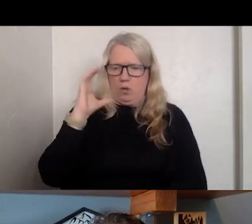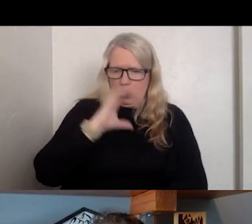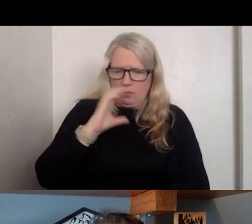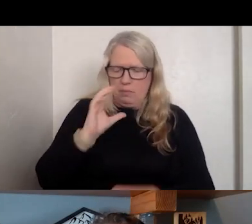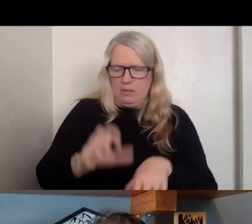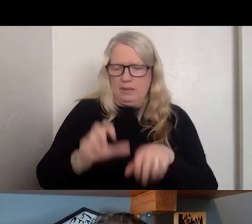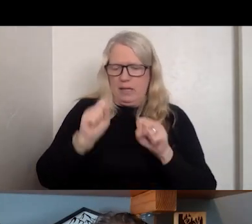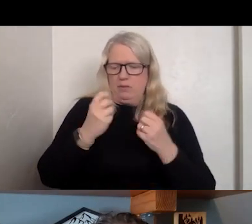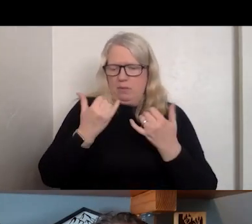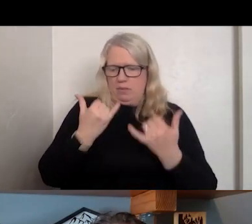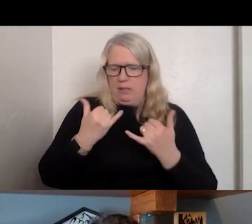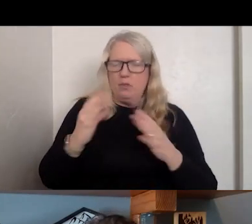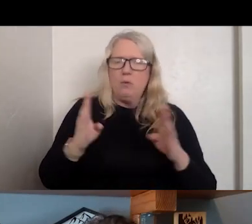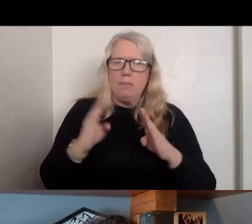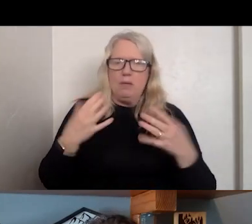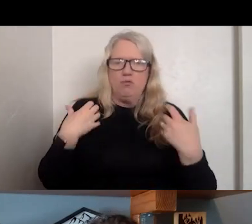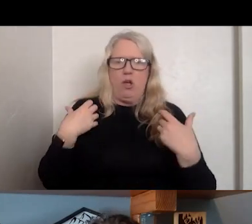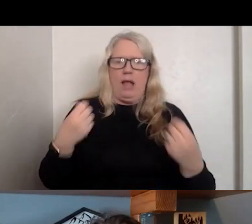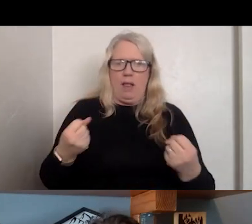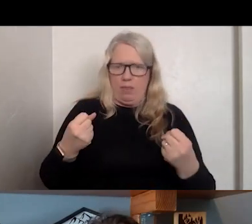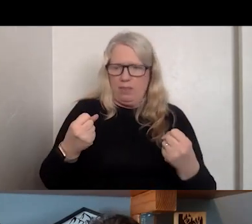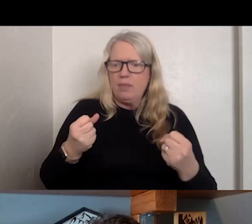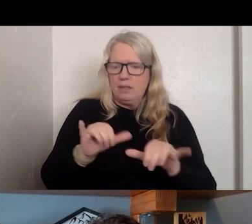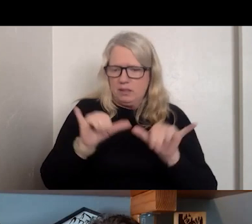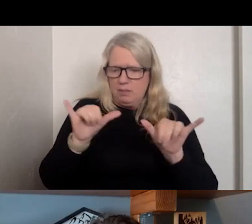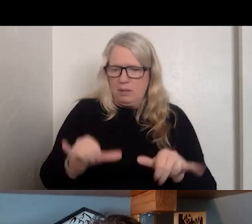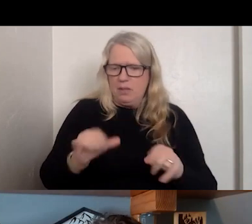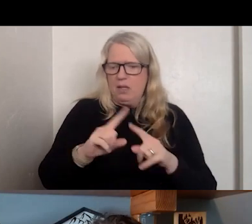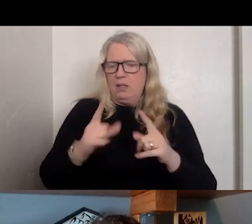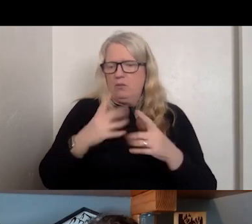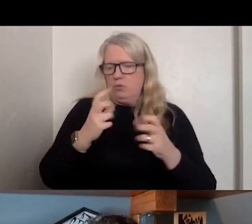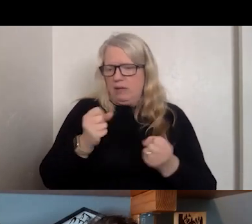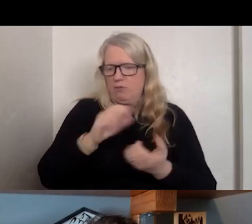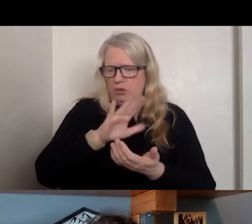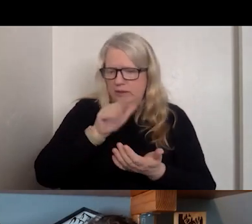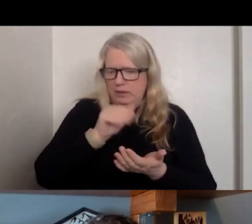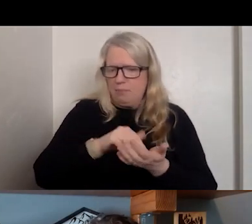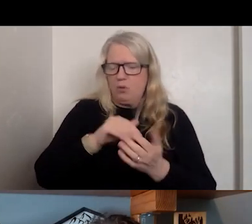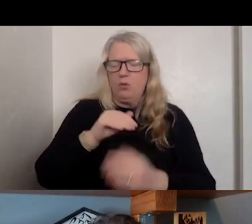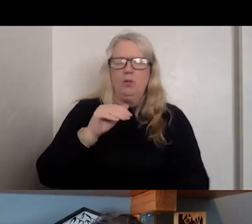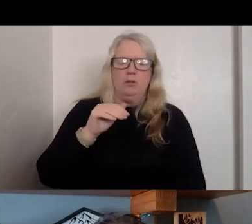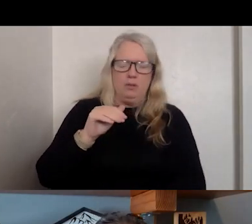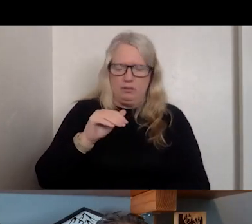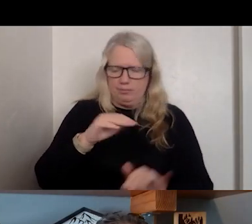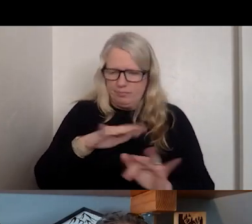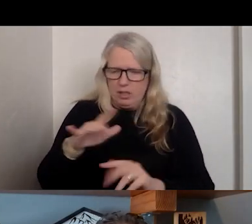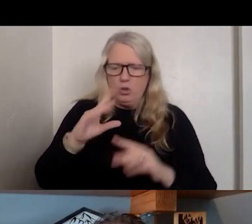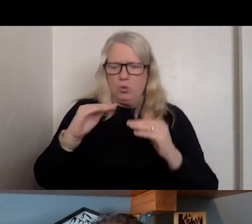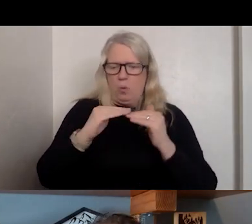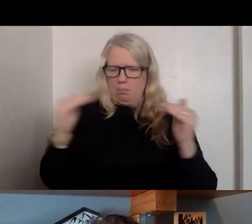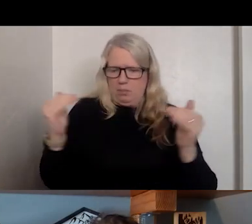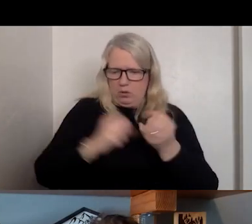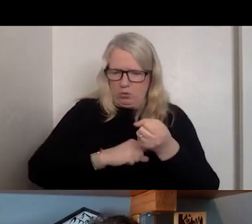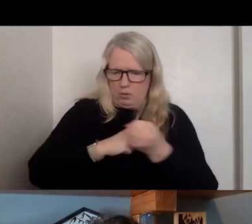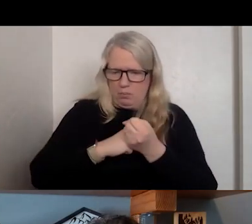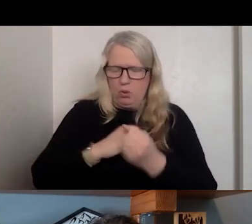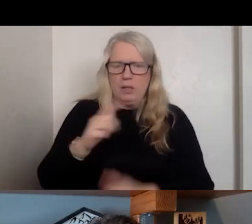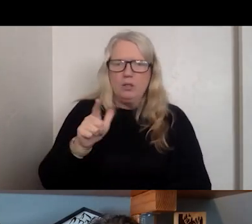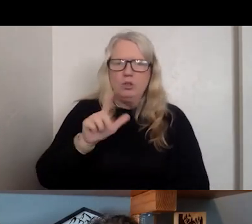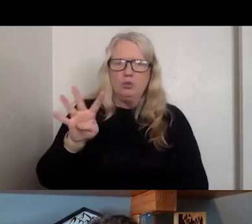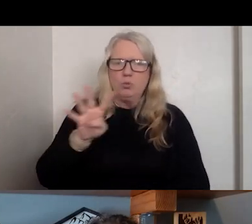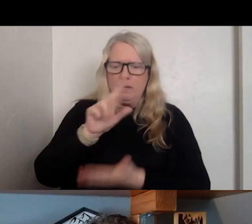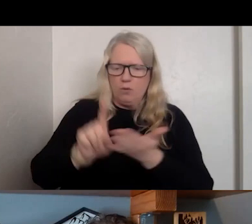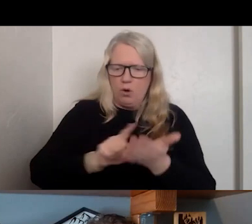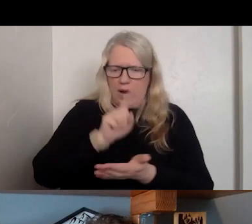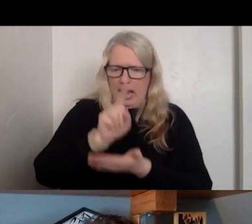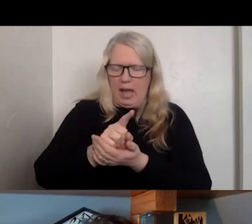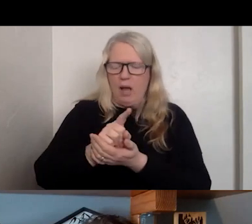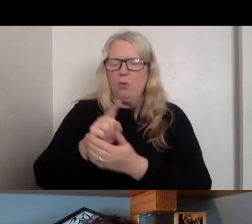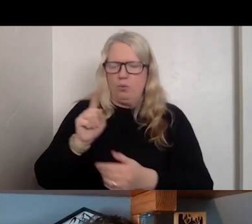CURRENT BEHAVIOR SYSTEM THAT TAKES CENTERS, WE HAVE CRISIS